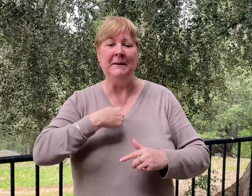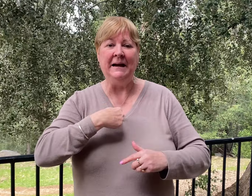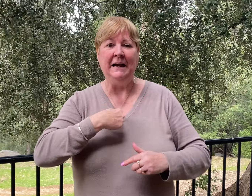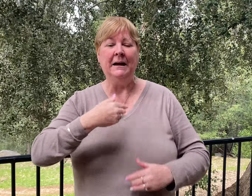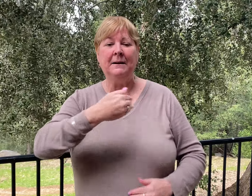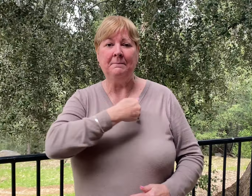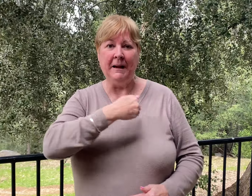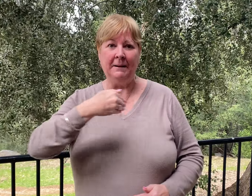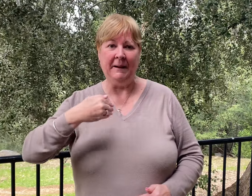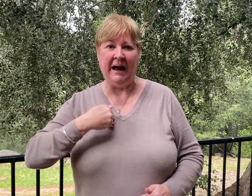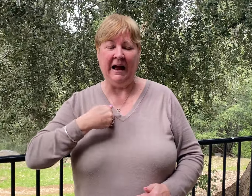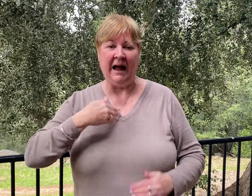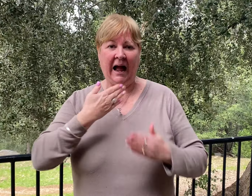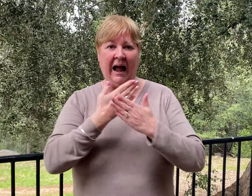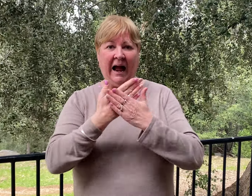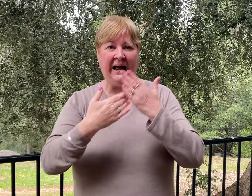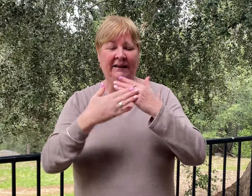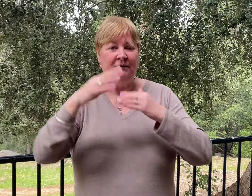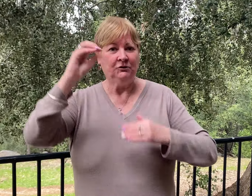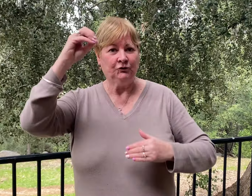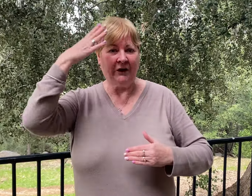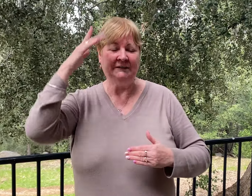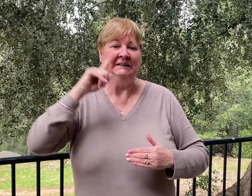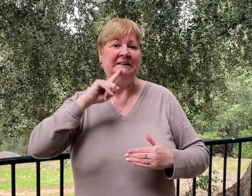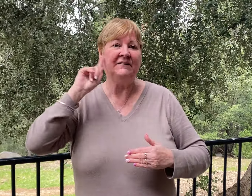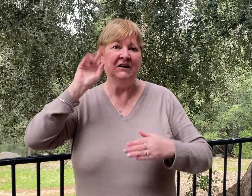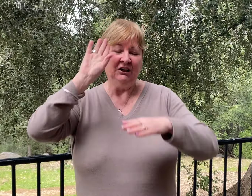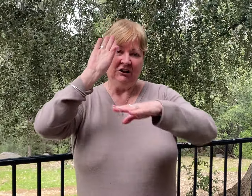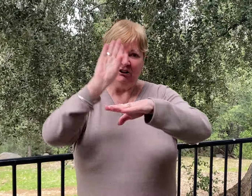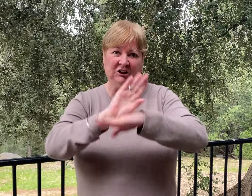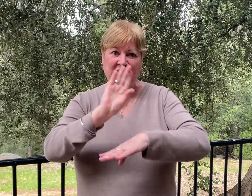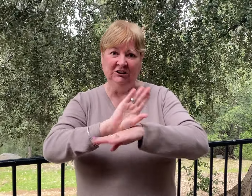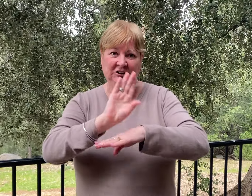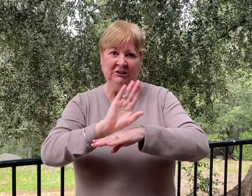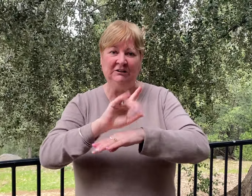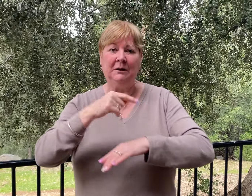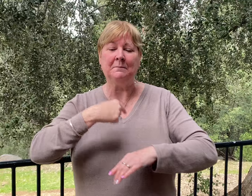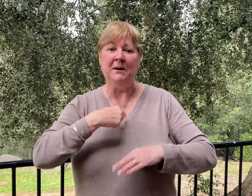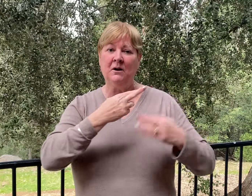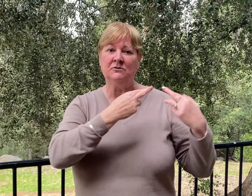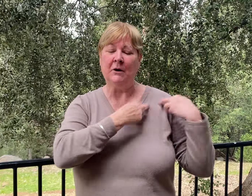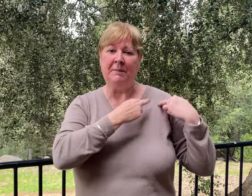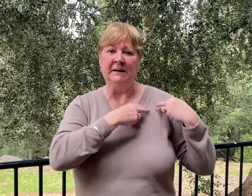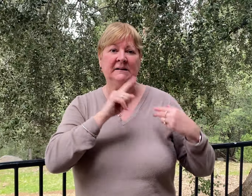and I am a member of Hands of Grace Deaf Church. I'm responsible for